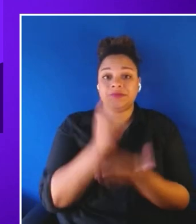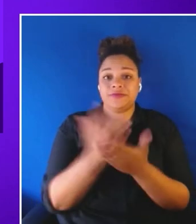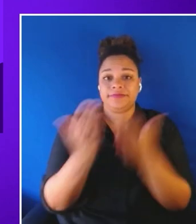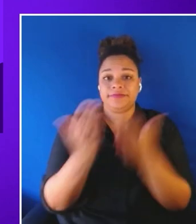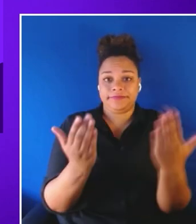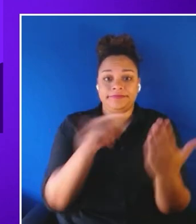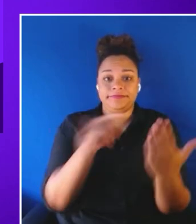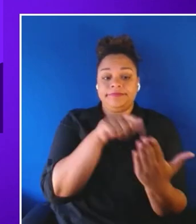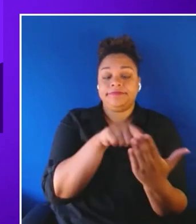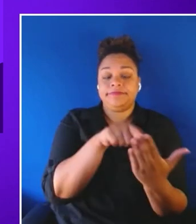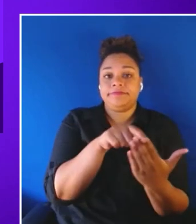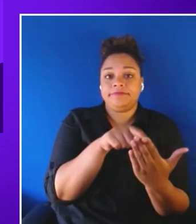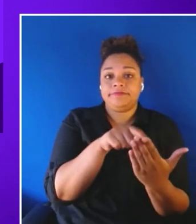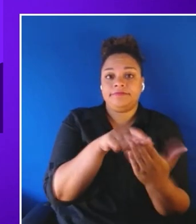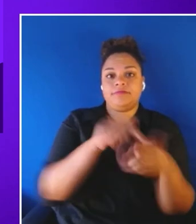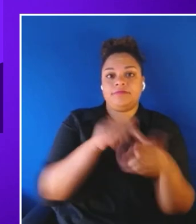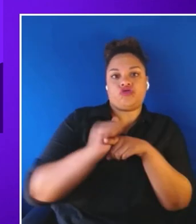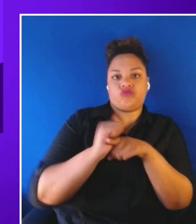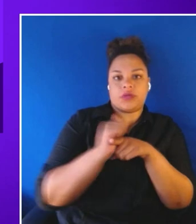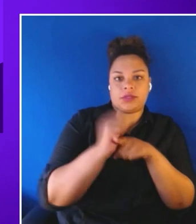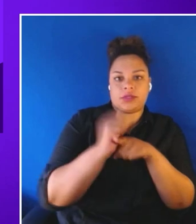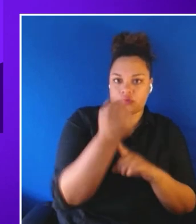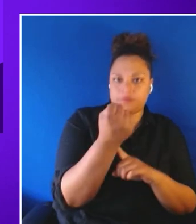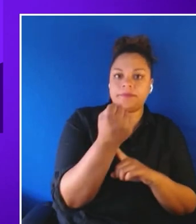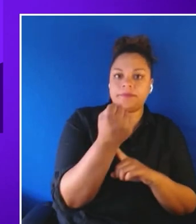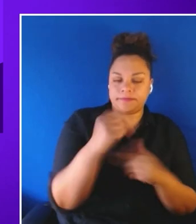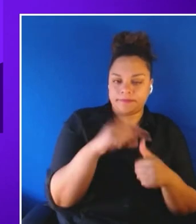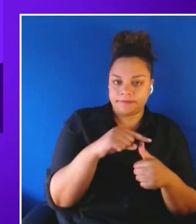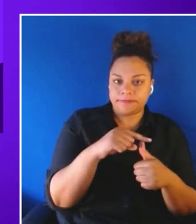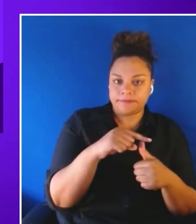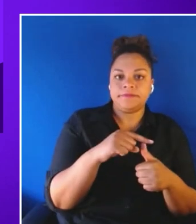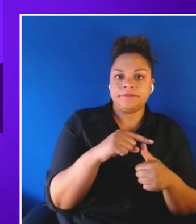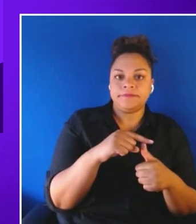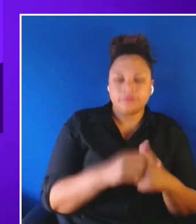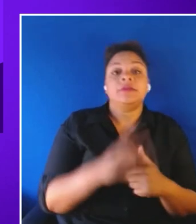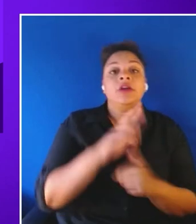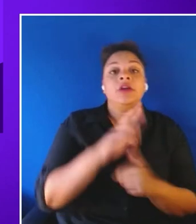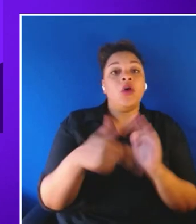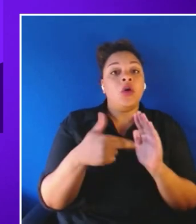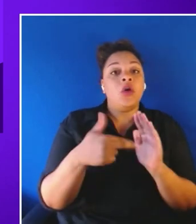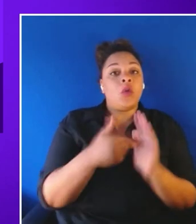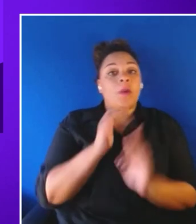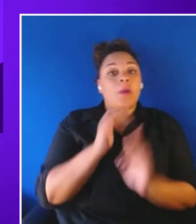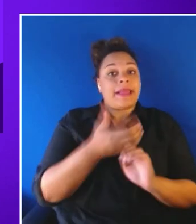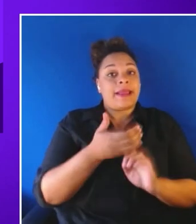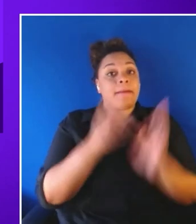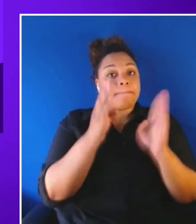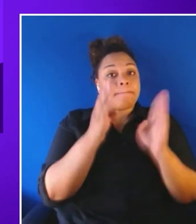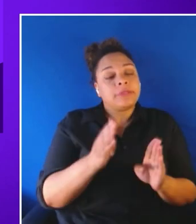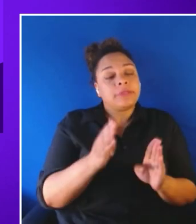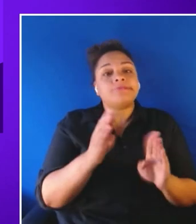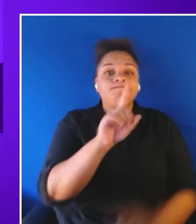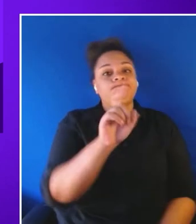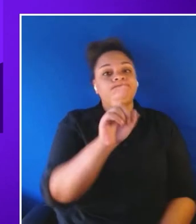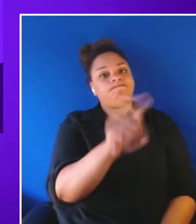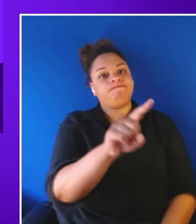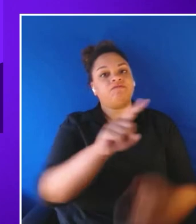a training a scenario, including a role play, of a person asking a question to the trainee and